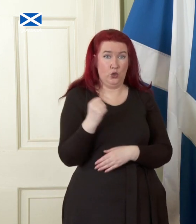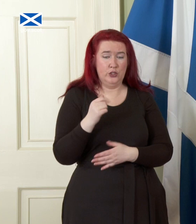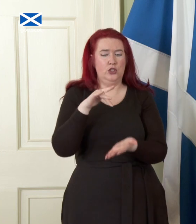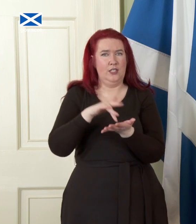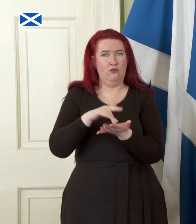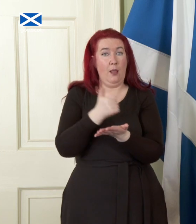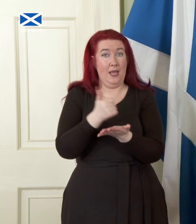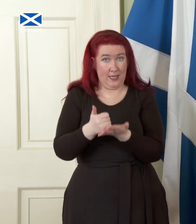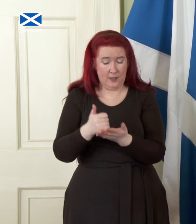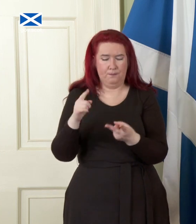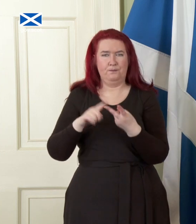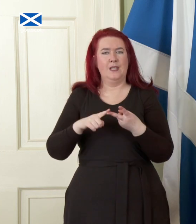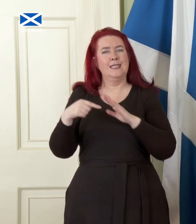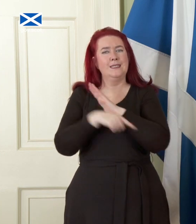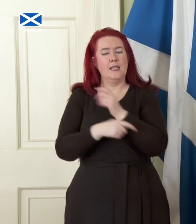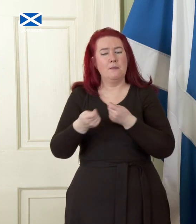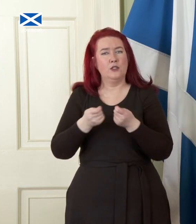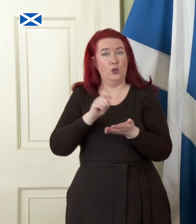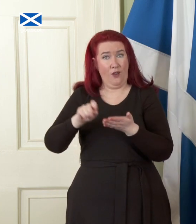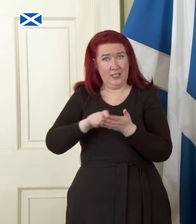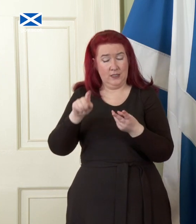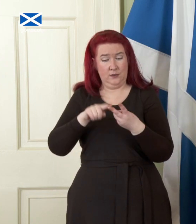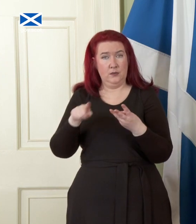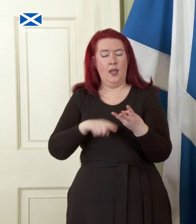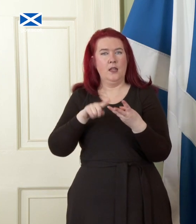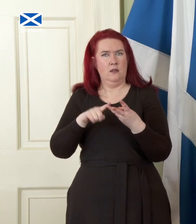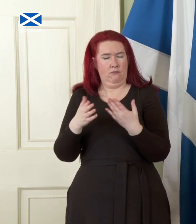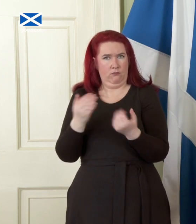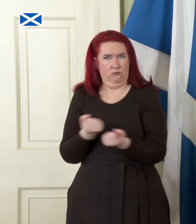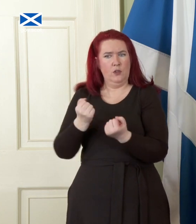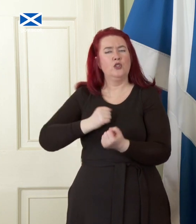a debt management office, and significantly strengthen the Scottish Fiscal Commission